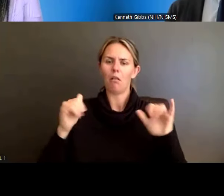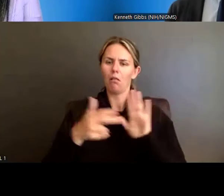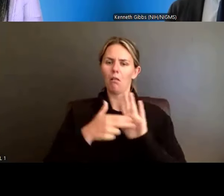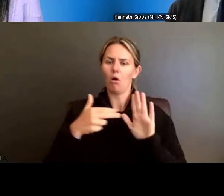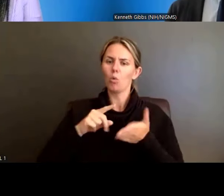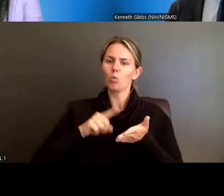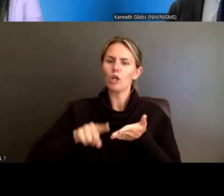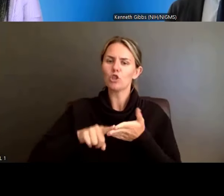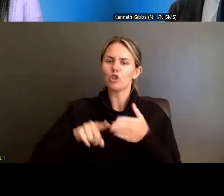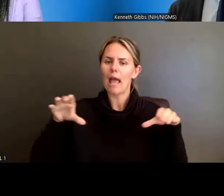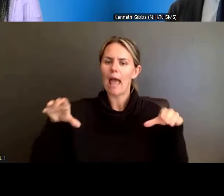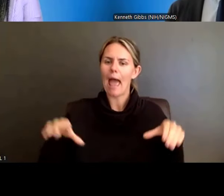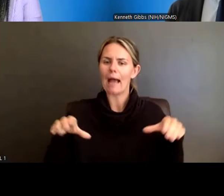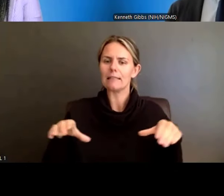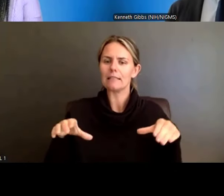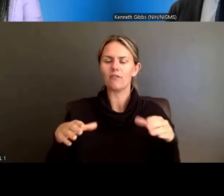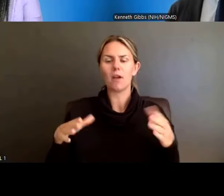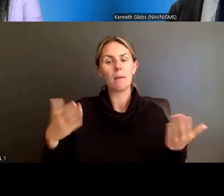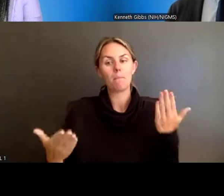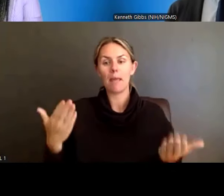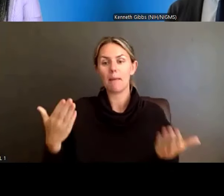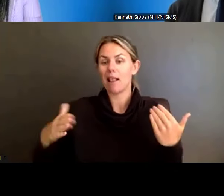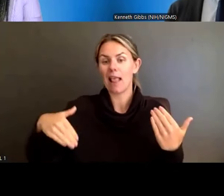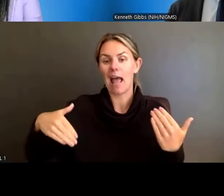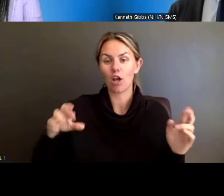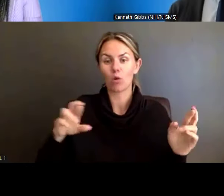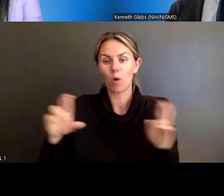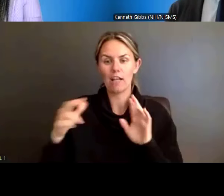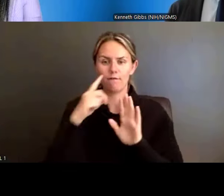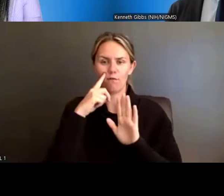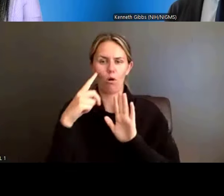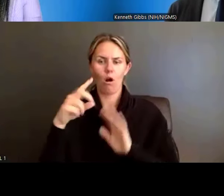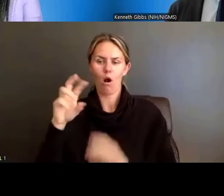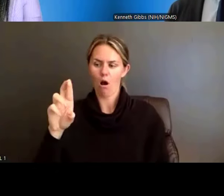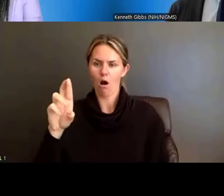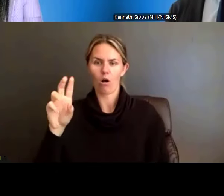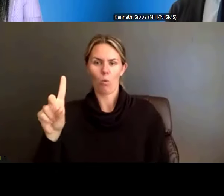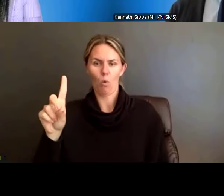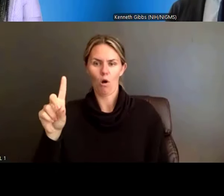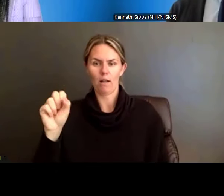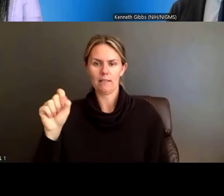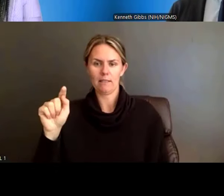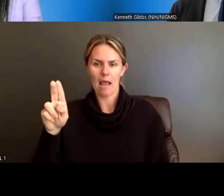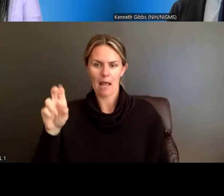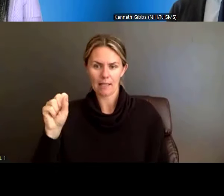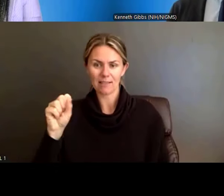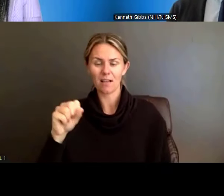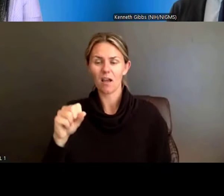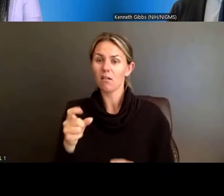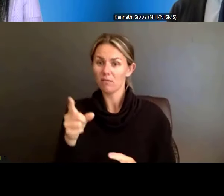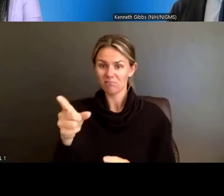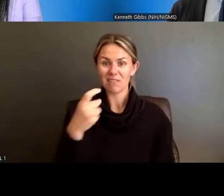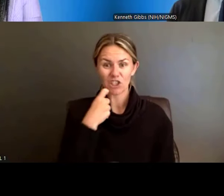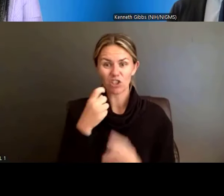and maybe not at that R1 status, because as -- can you say it -- training happens at a broad array of institutions,